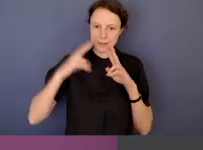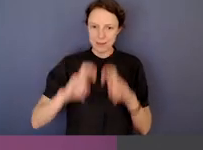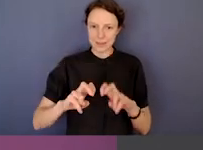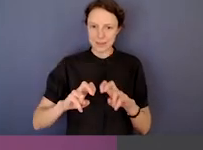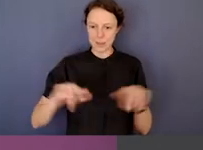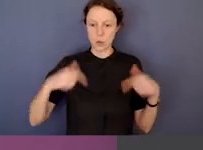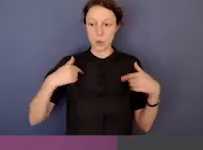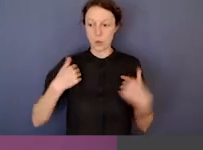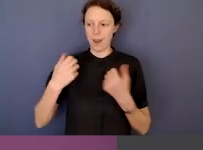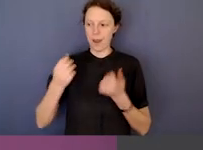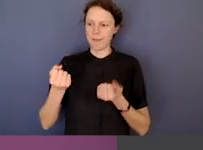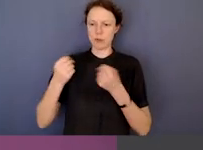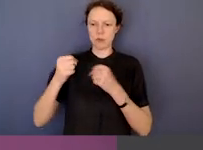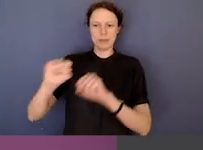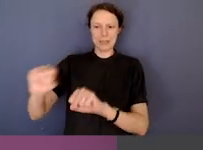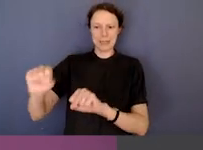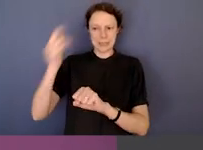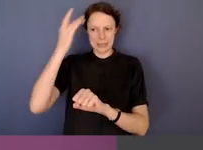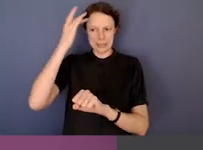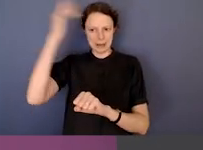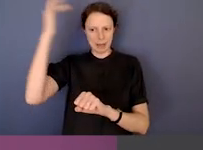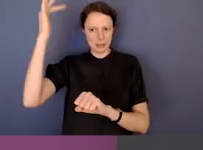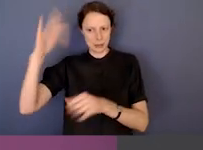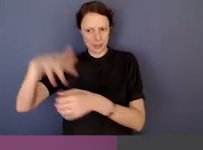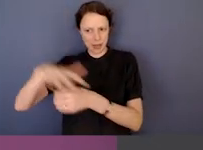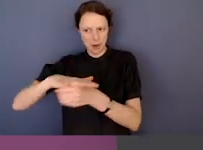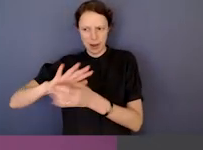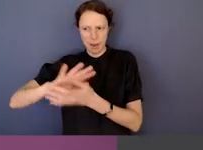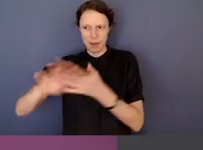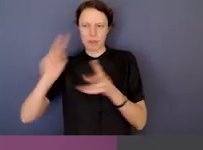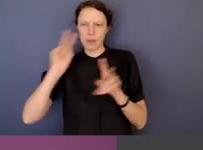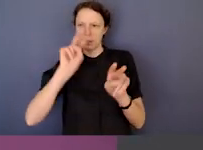We've got a strategic intelligence area, so they monitor trends.